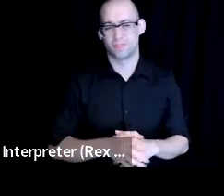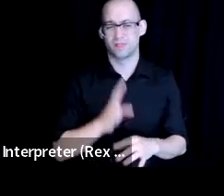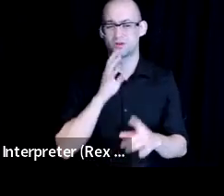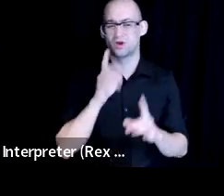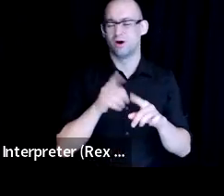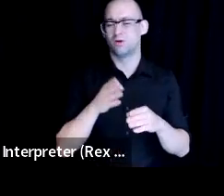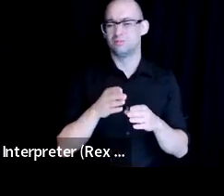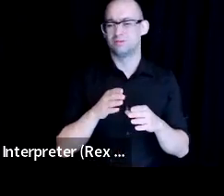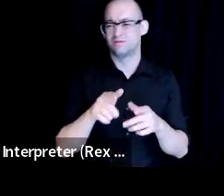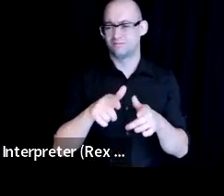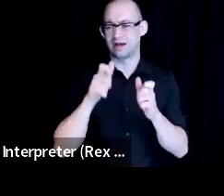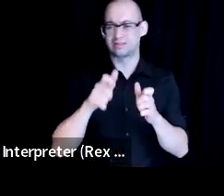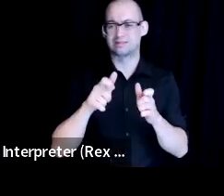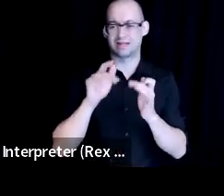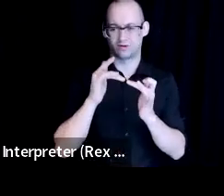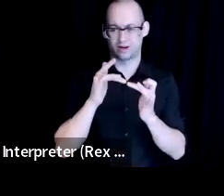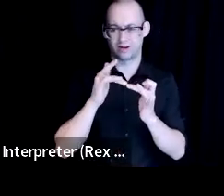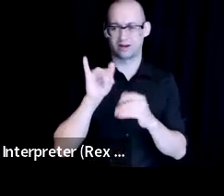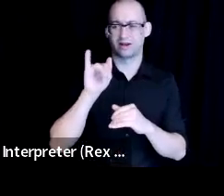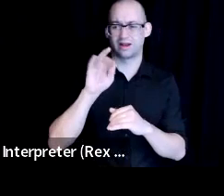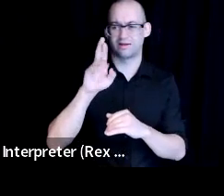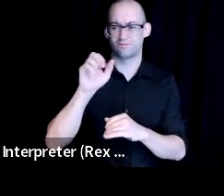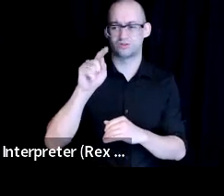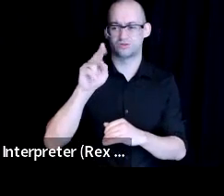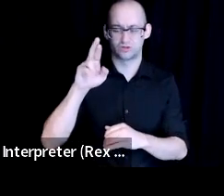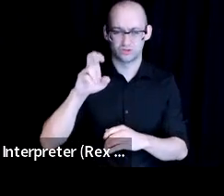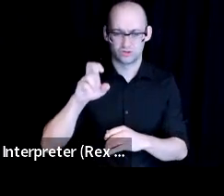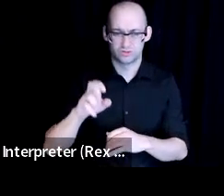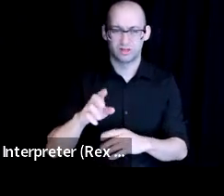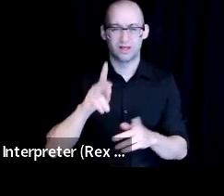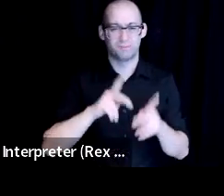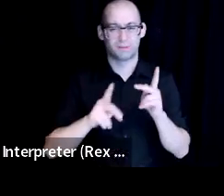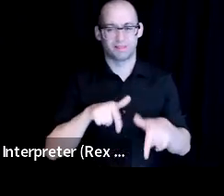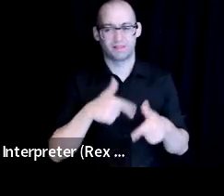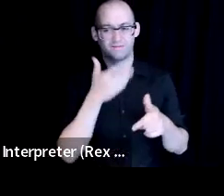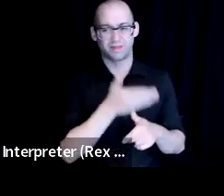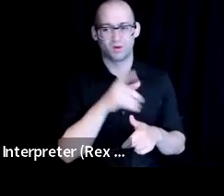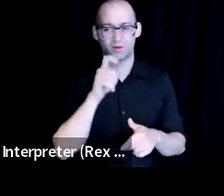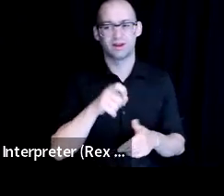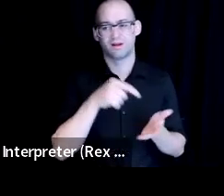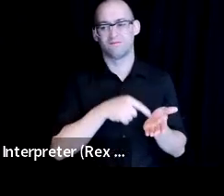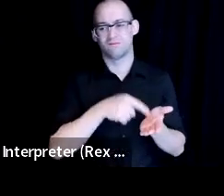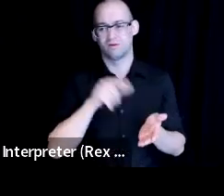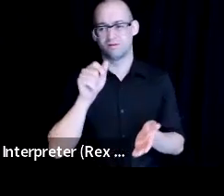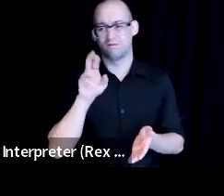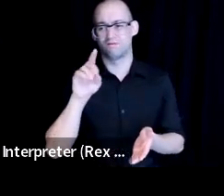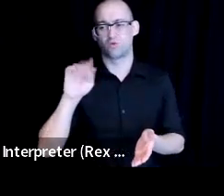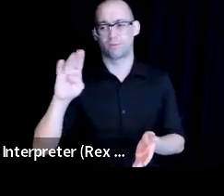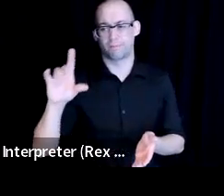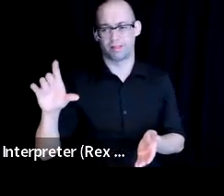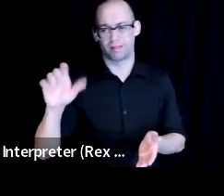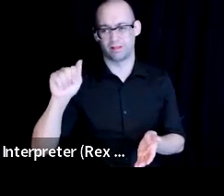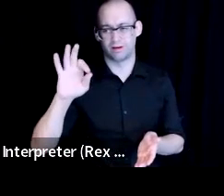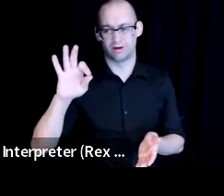which leads to people who live there, not having affordability to affordability or many